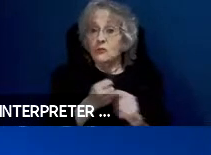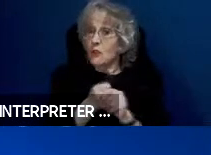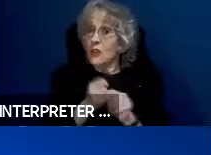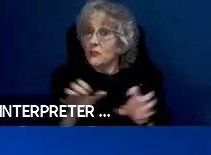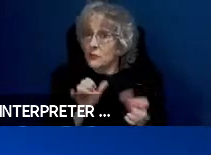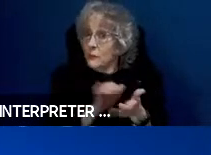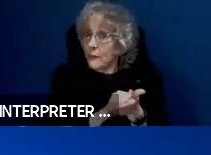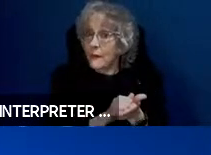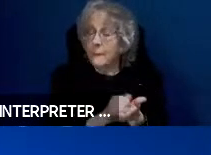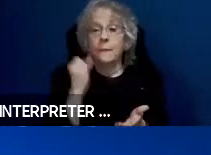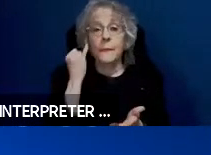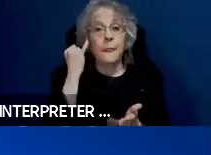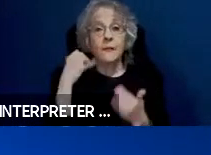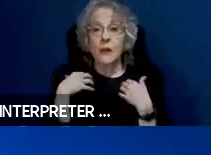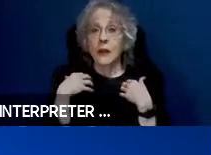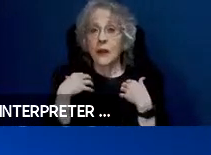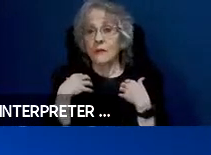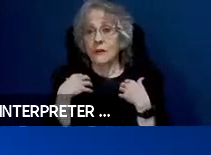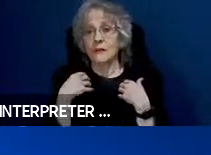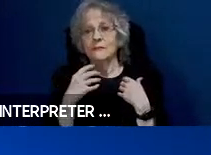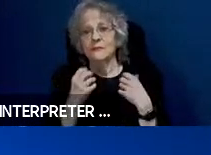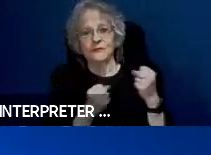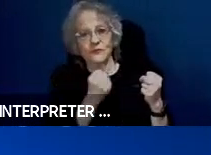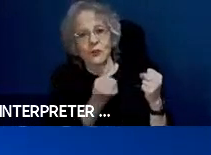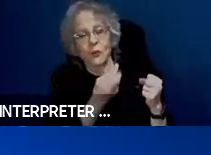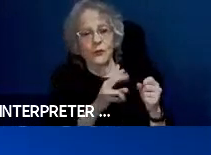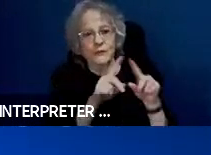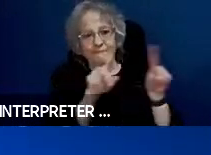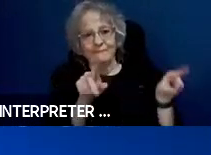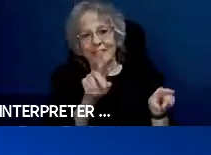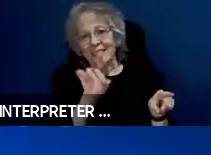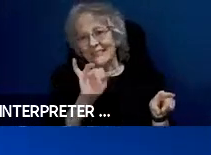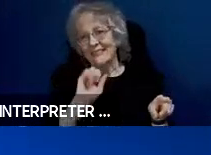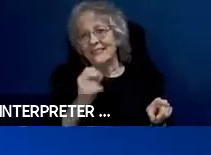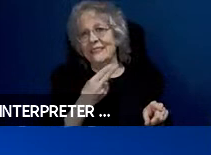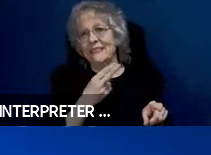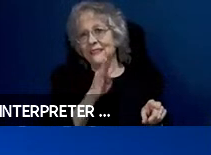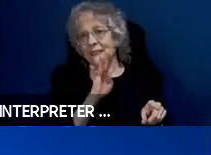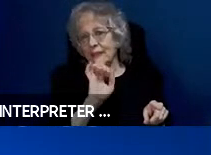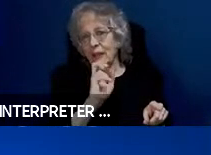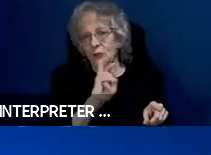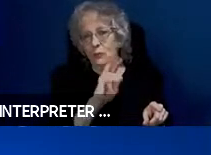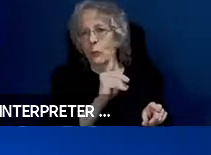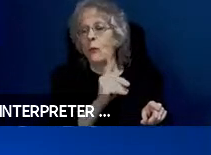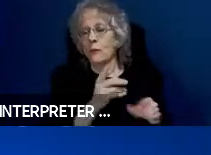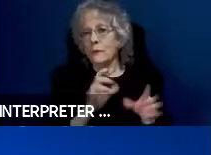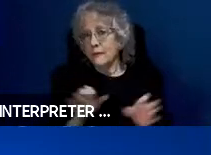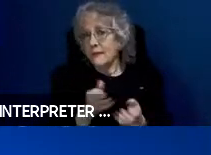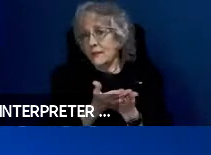have a vehicular dashboard that some of those things in that vehicular dashboard might be in